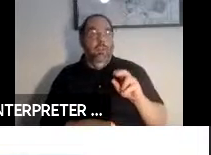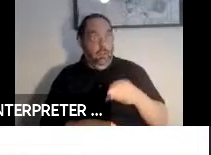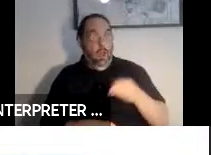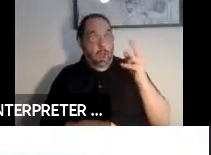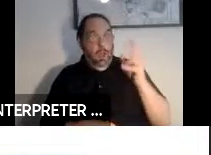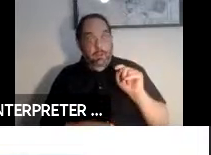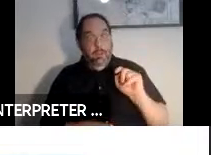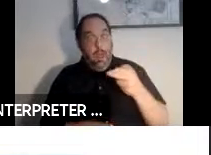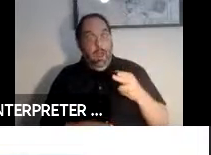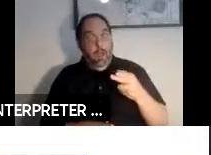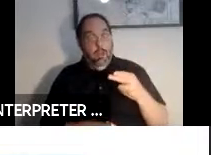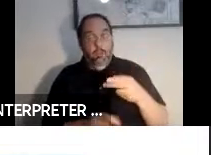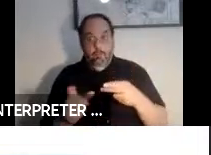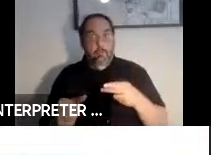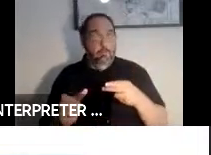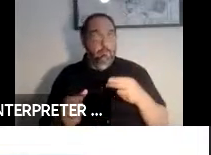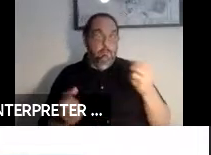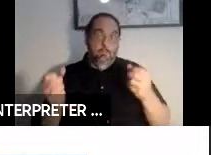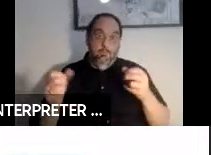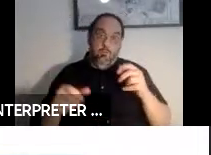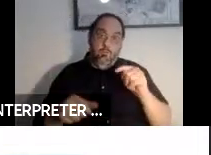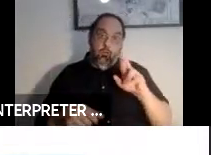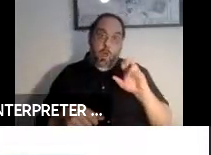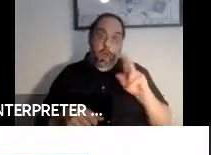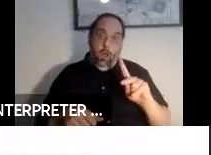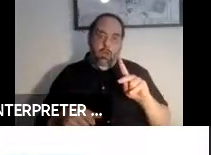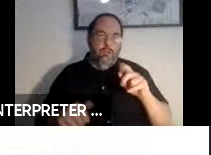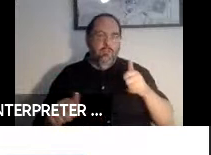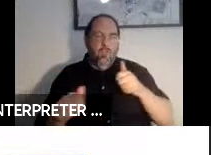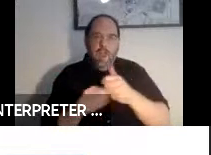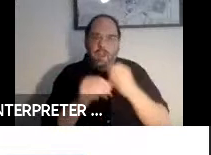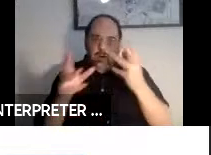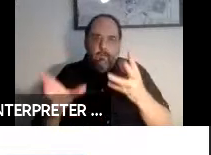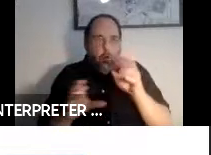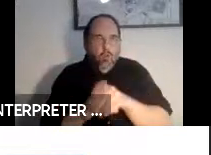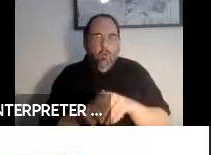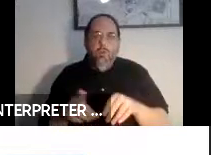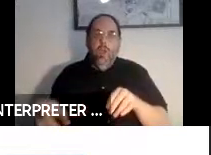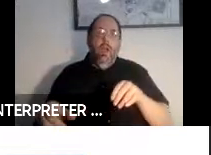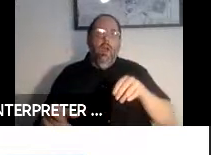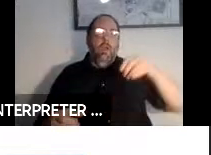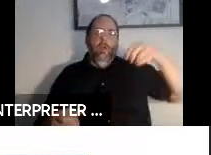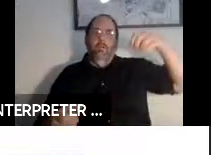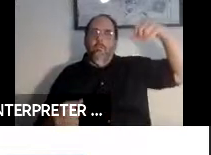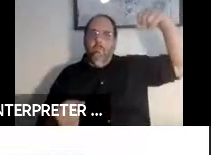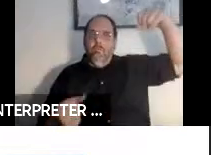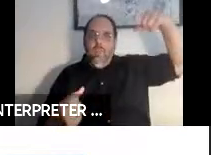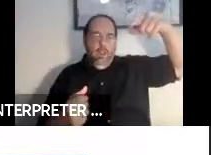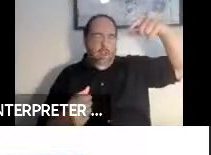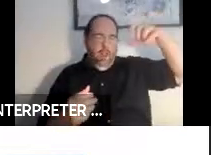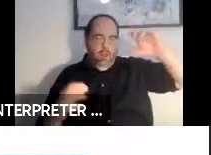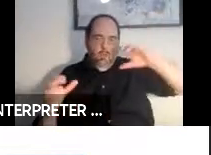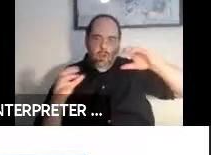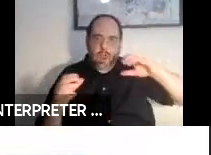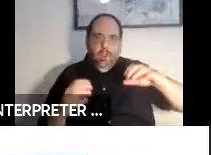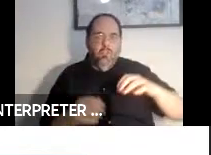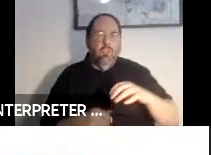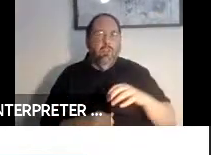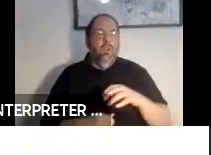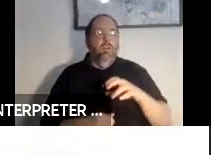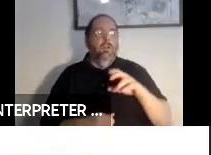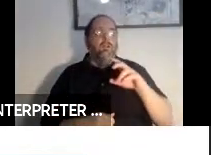They have all kinds of tracking information. You know satellite communication, data on mileage and